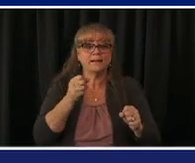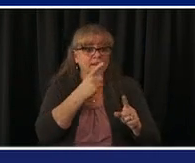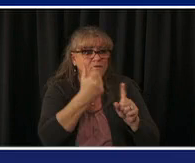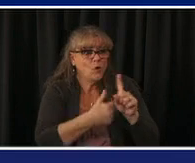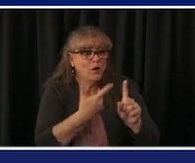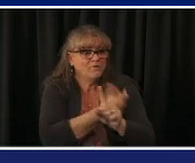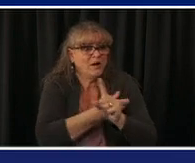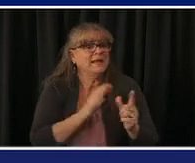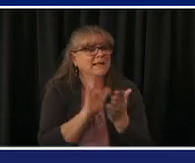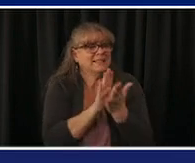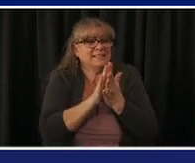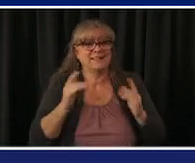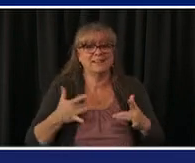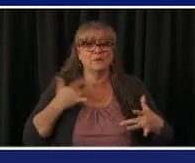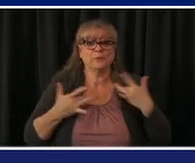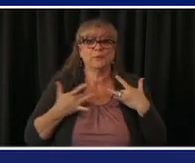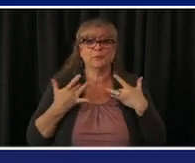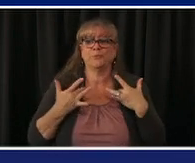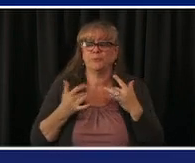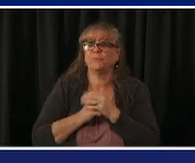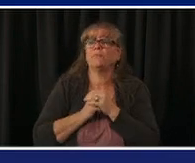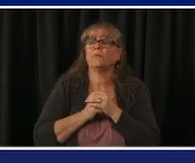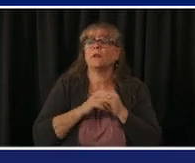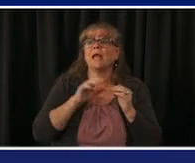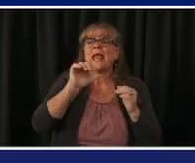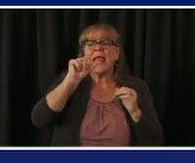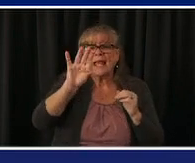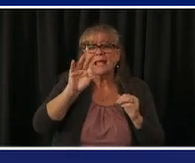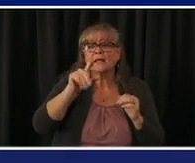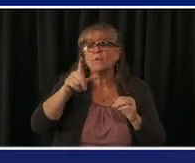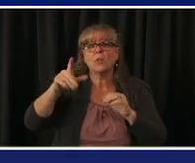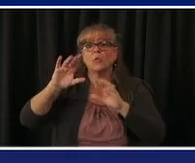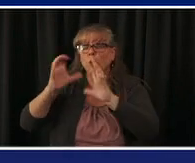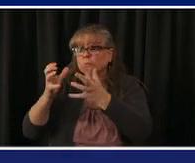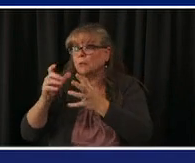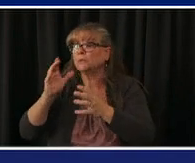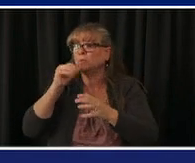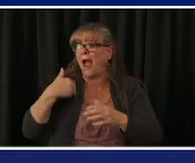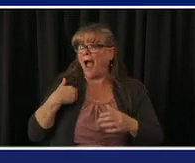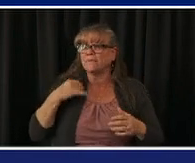uninsured immigrant communities etc that's why we launched vaccines for all community